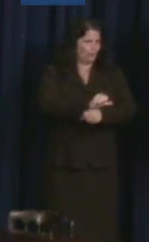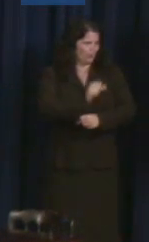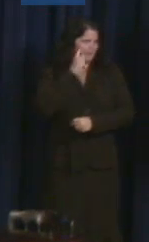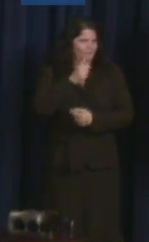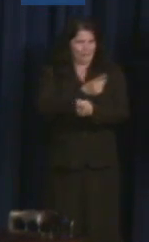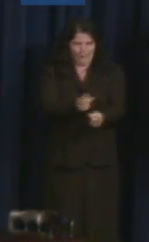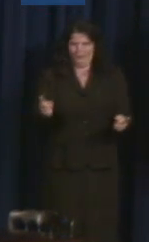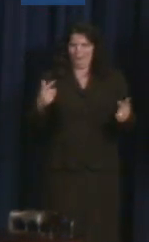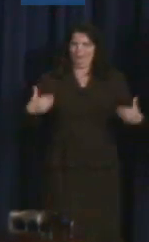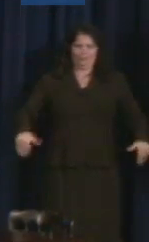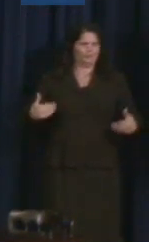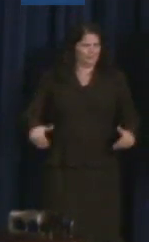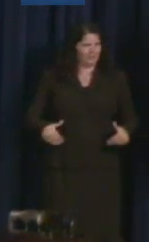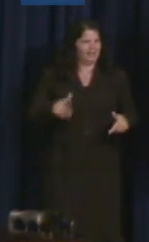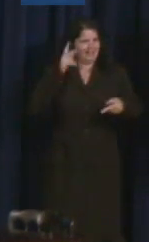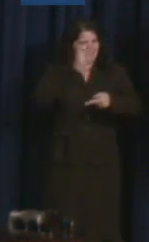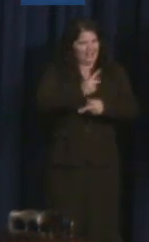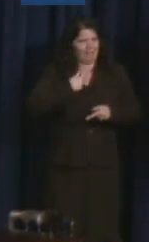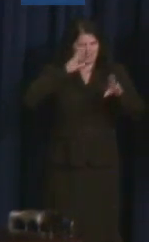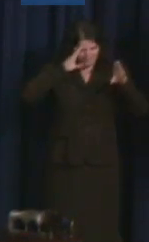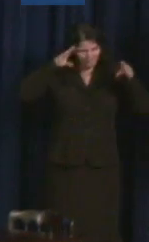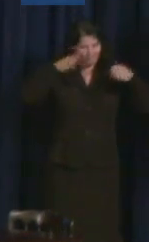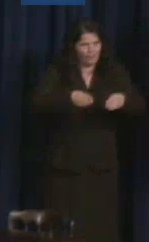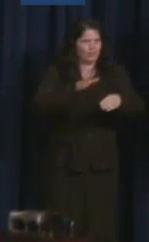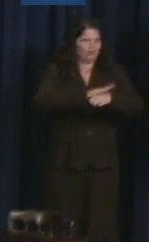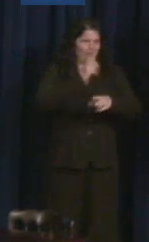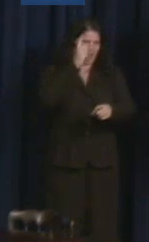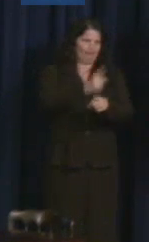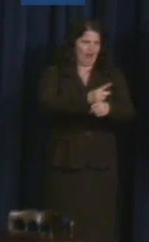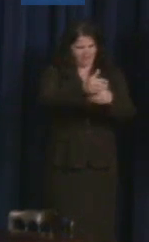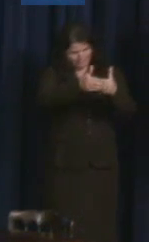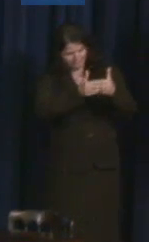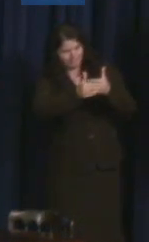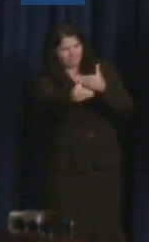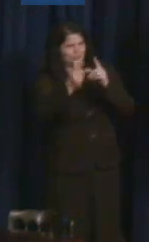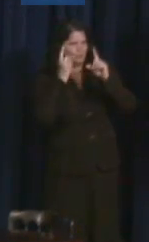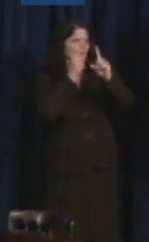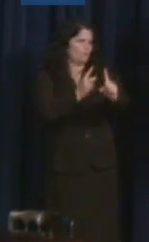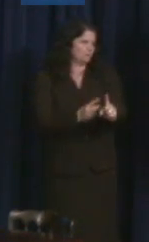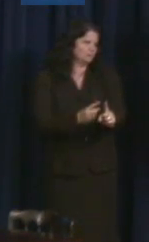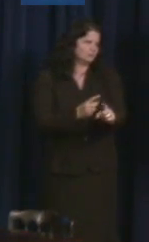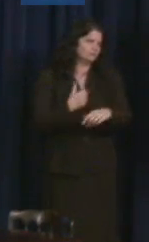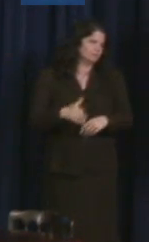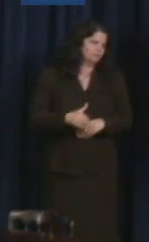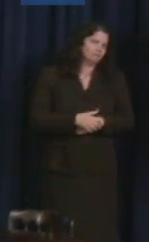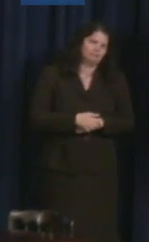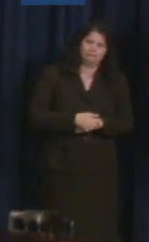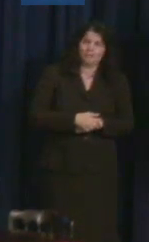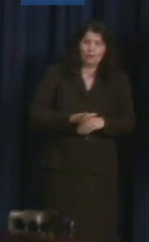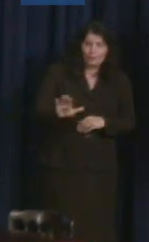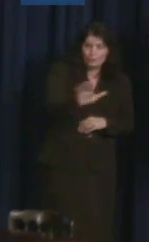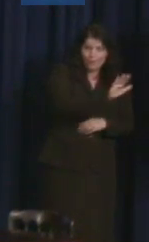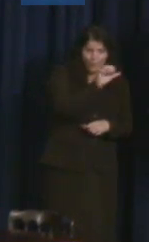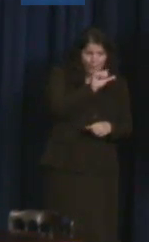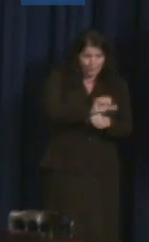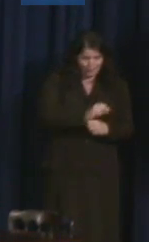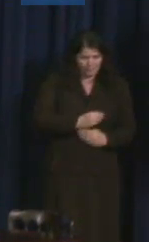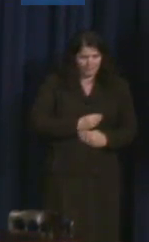You keep our focus as it should be on the long haul, and your work just makes us so proud of each and every